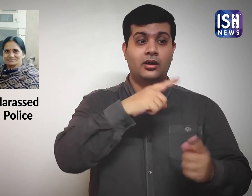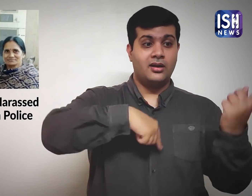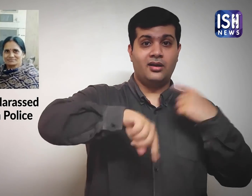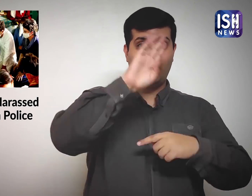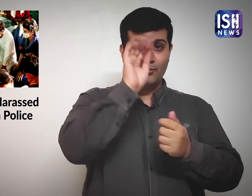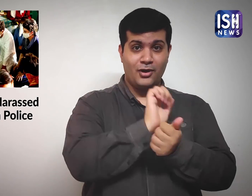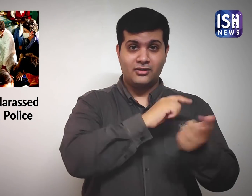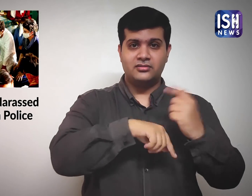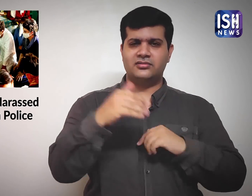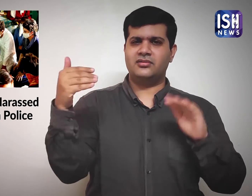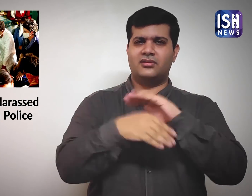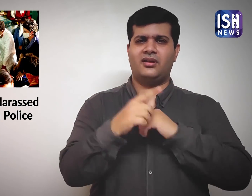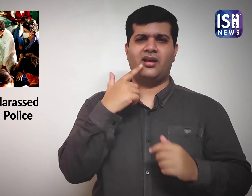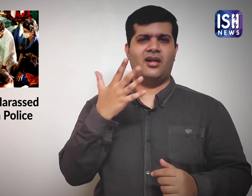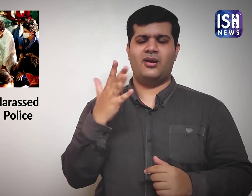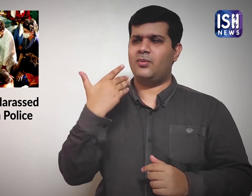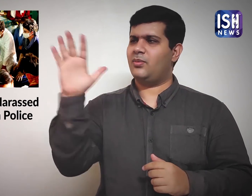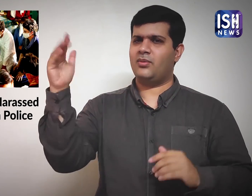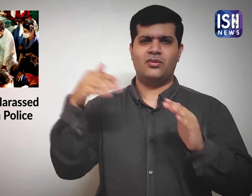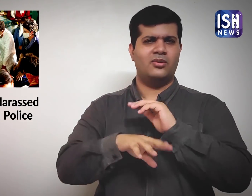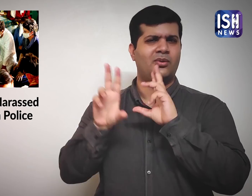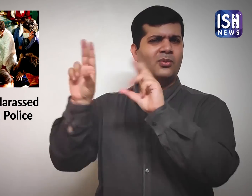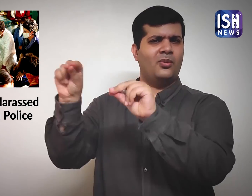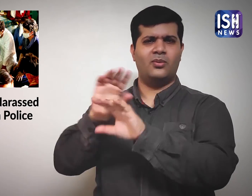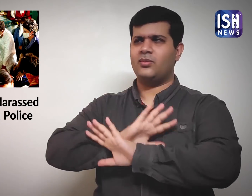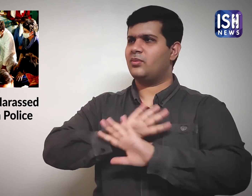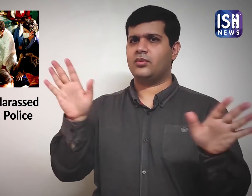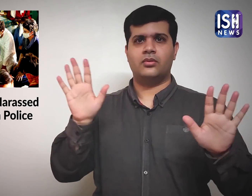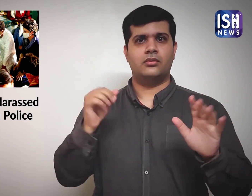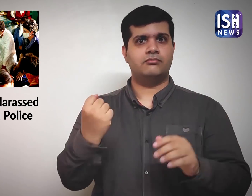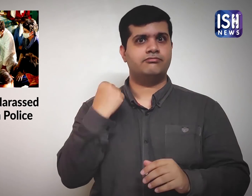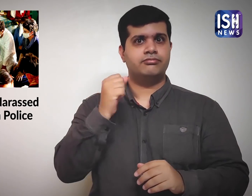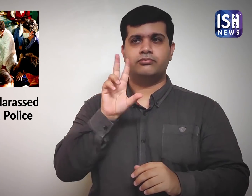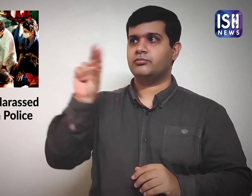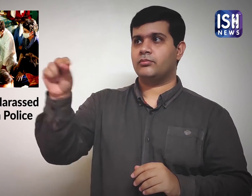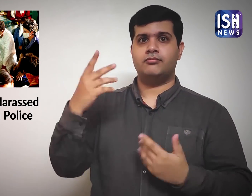the police did not allow her to enter the village.